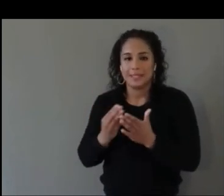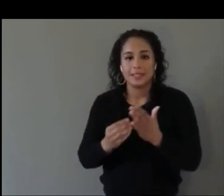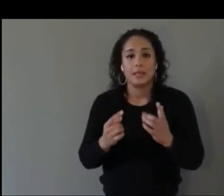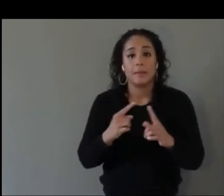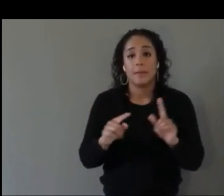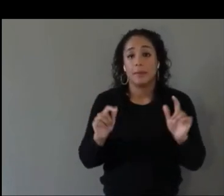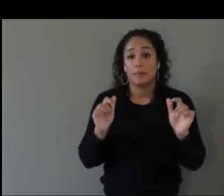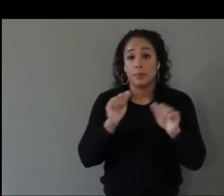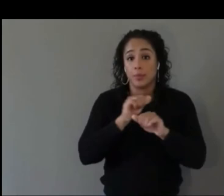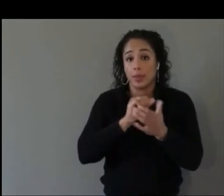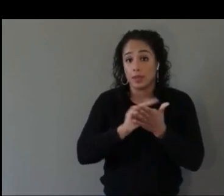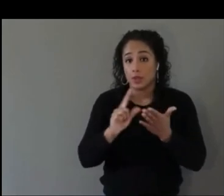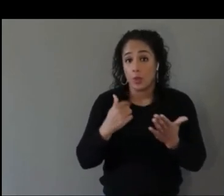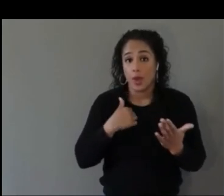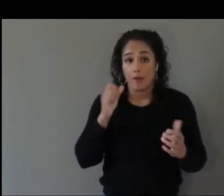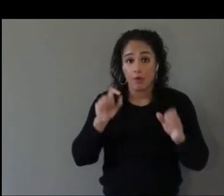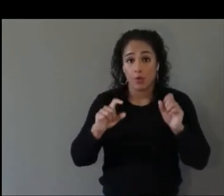Realizing inclusive value moderated by Liz Hyman.